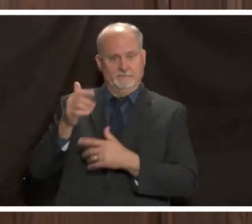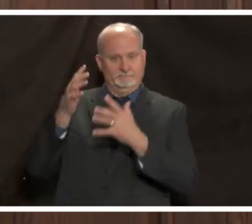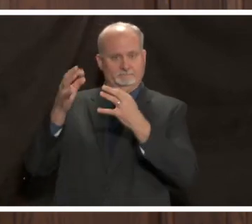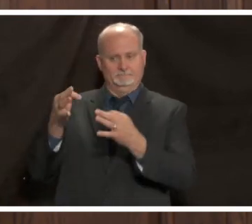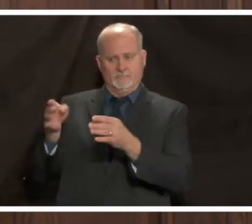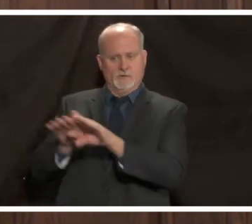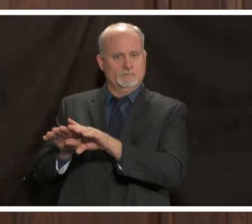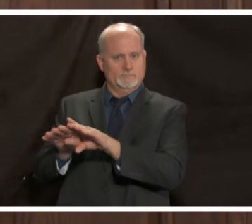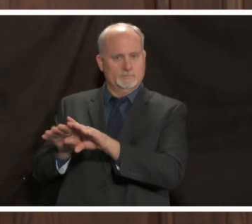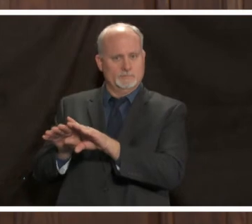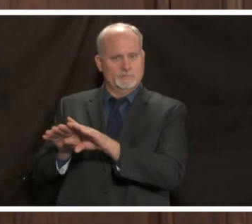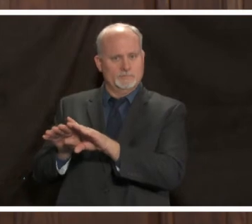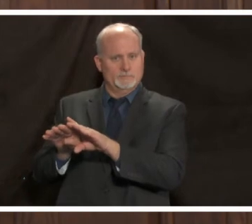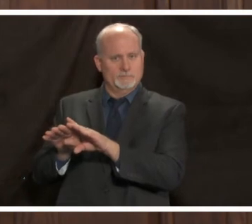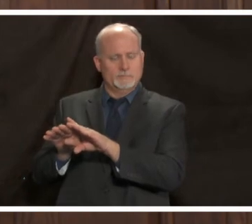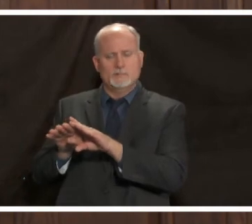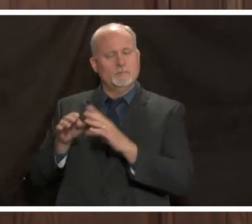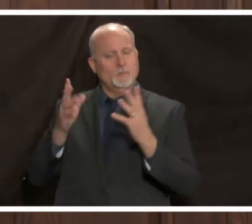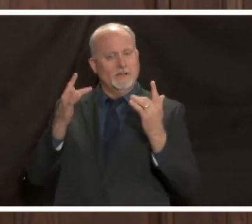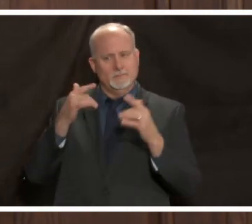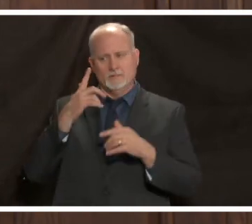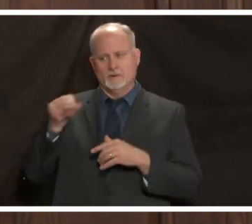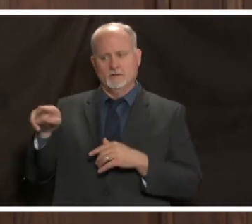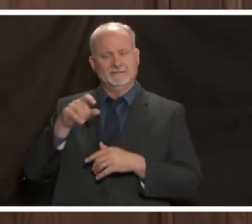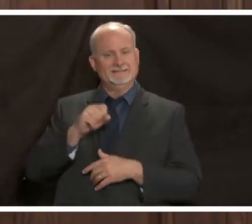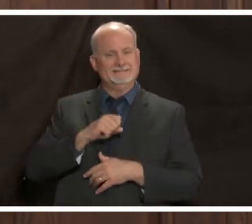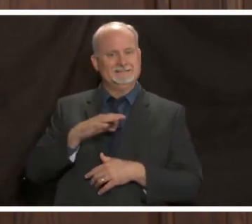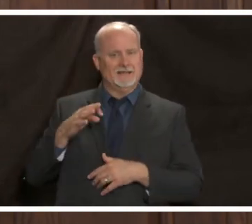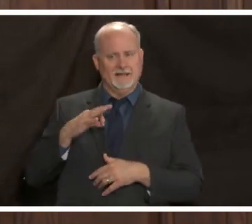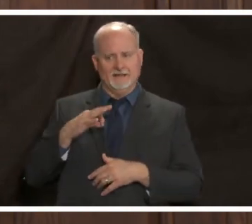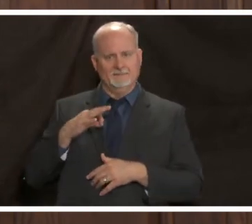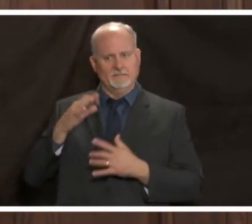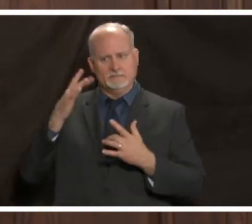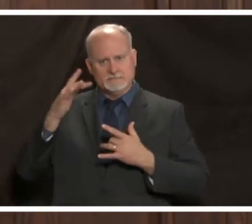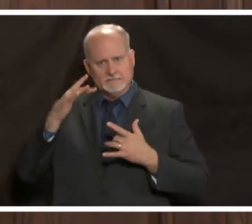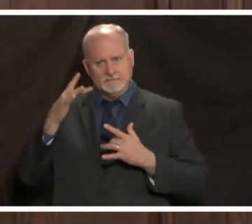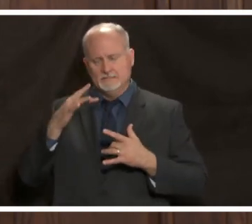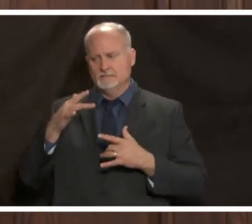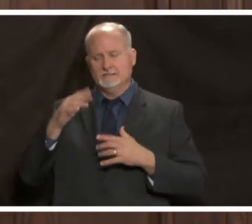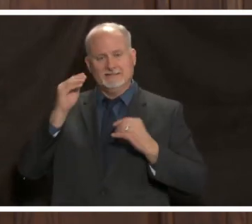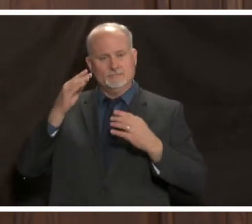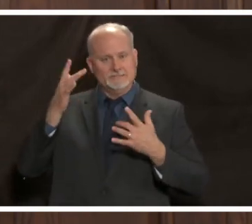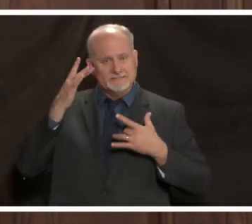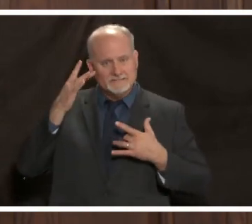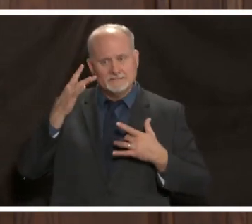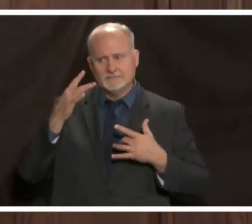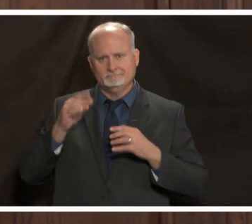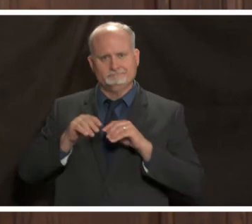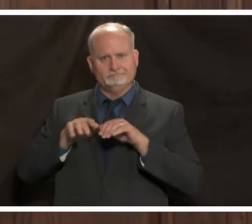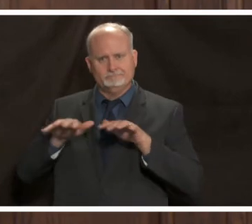a lot of times that is because of staffing issues teachers are out sick or quarantined